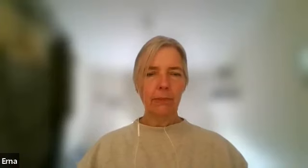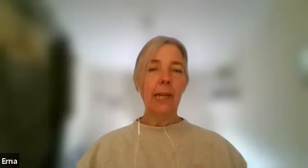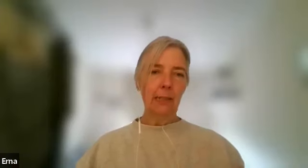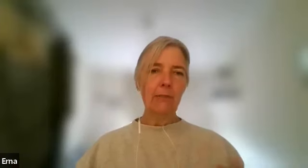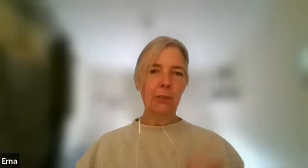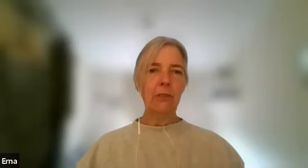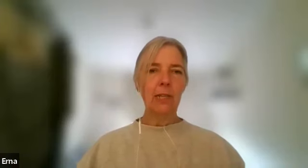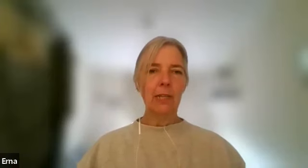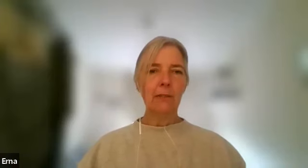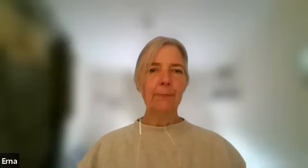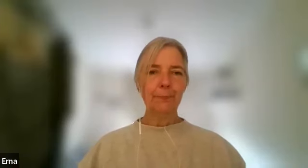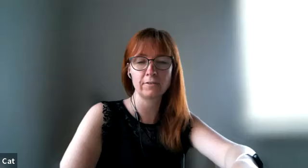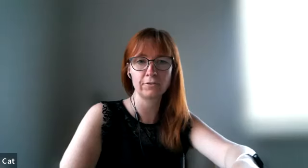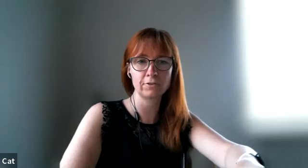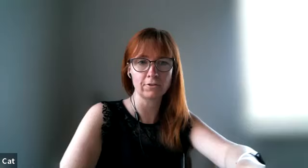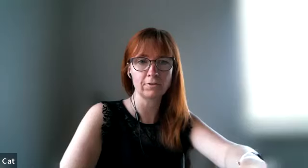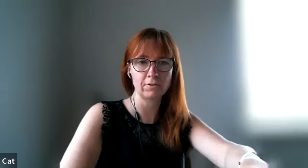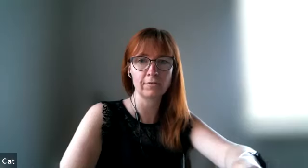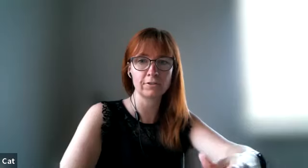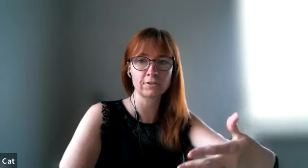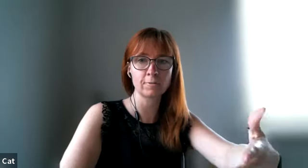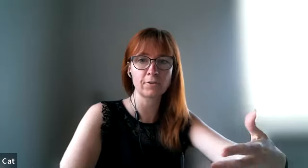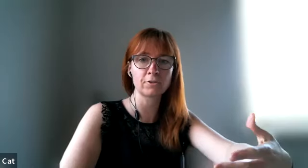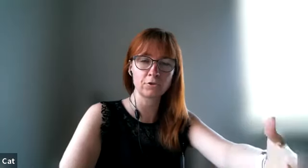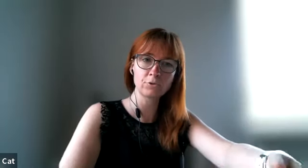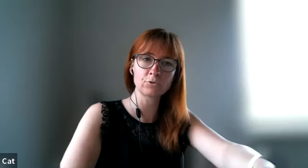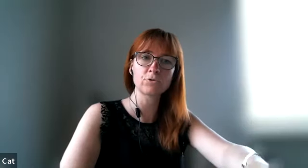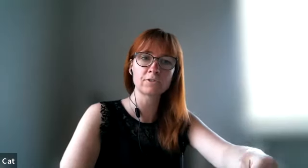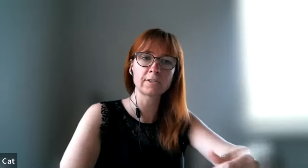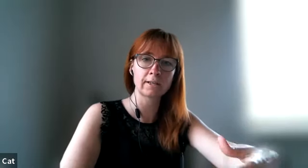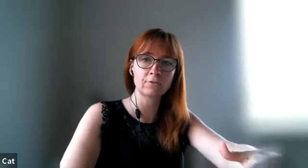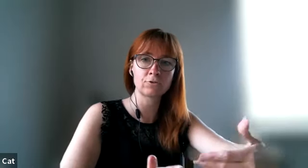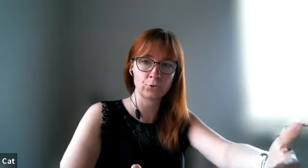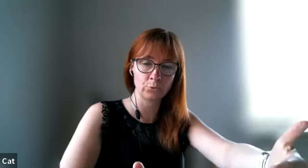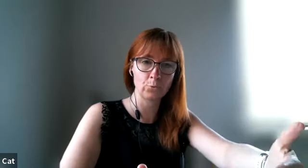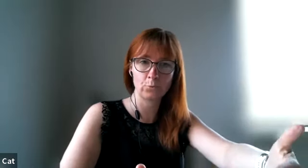yeah and it's what you say is if it's not if it's not something that you're used to just start slow